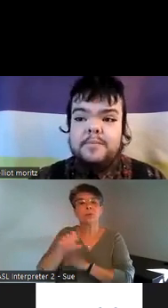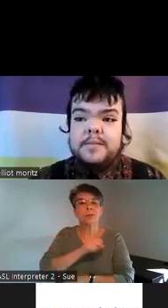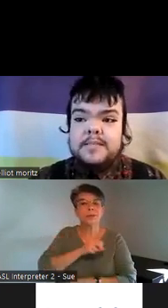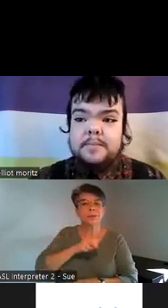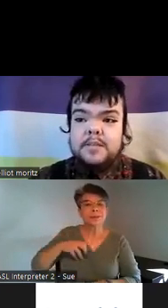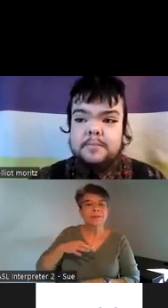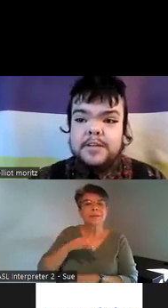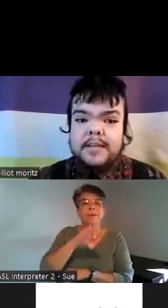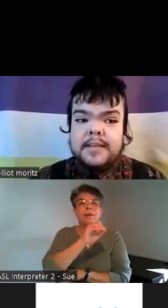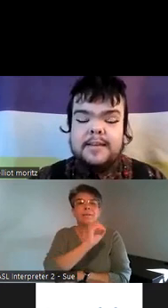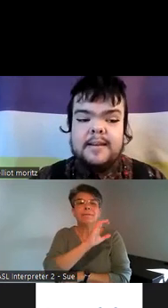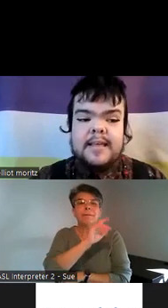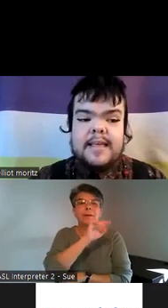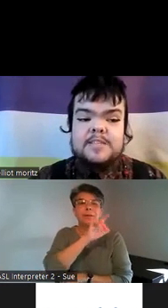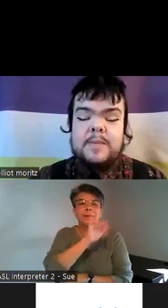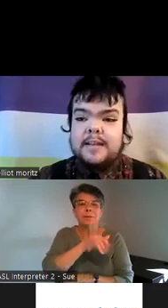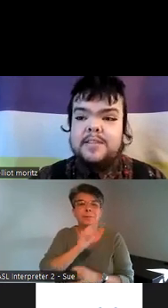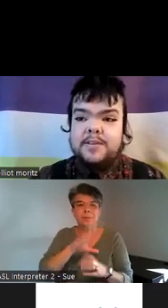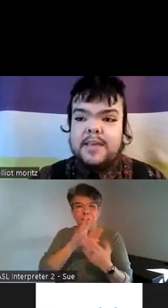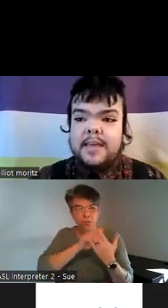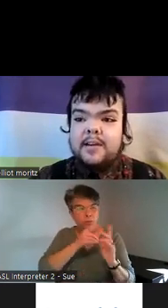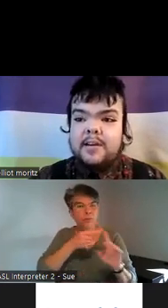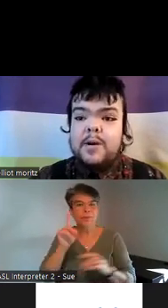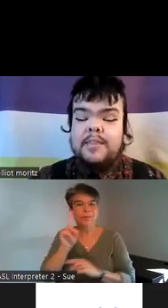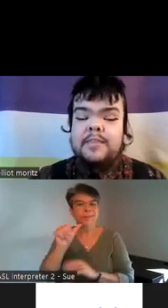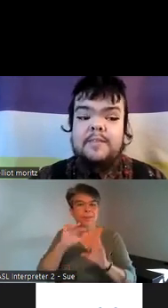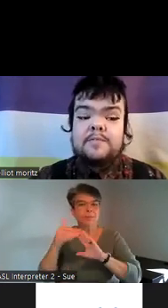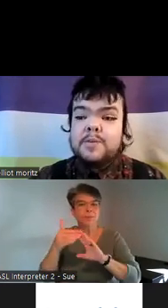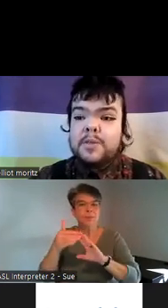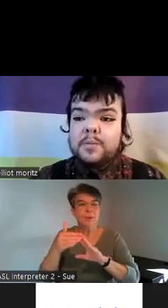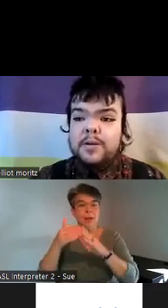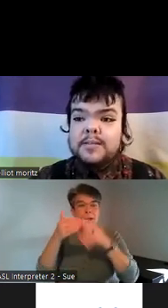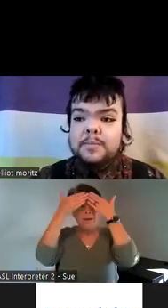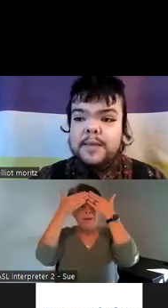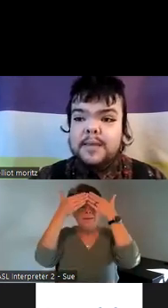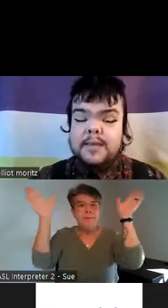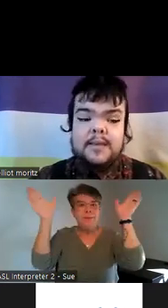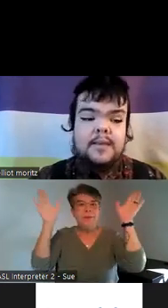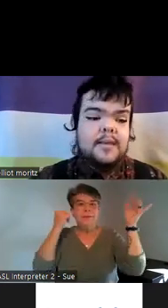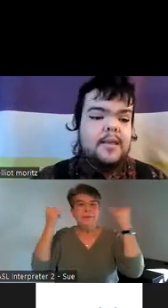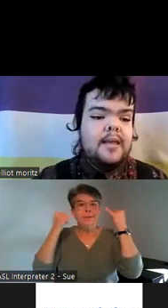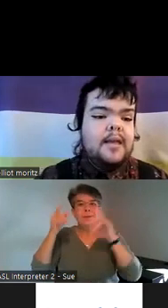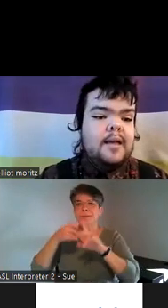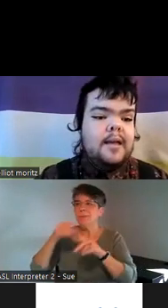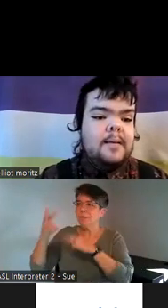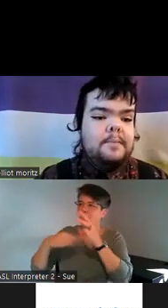from the disabled community and expand their thinking on what they view their world to be